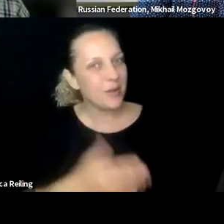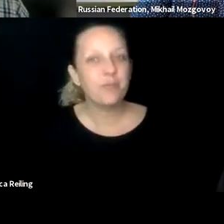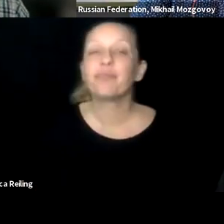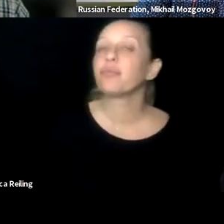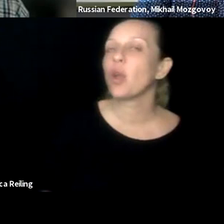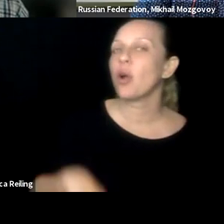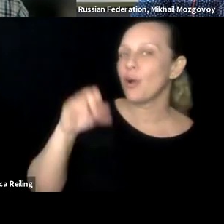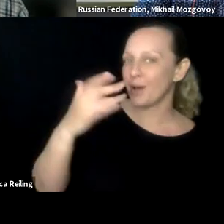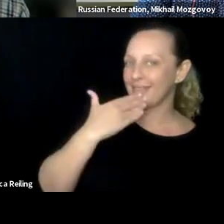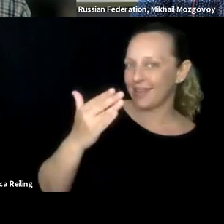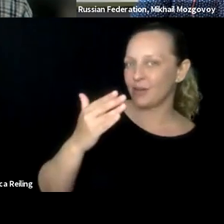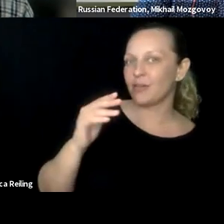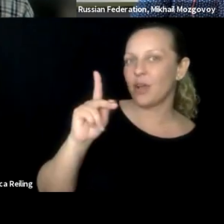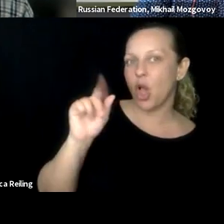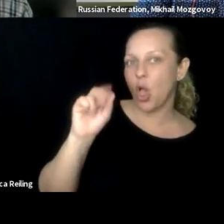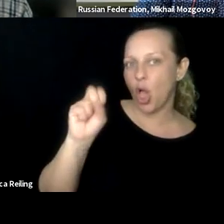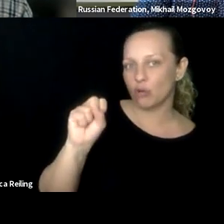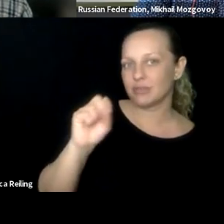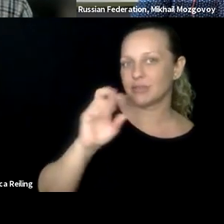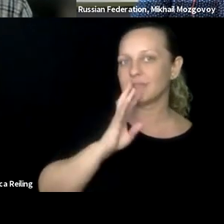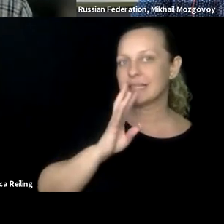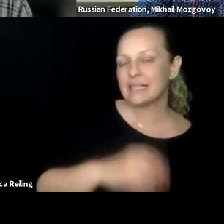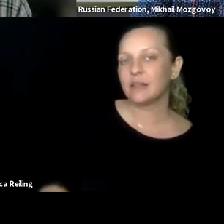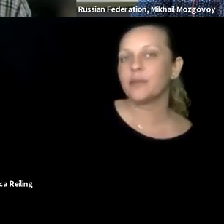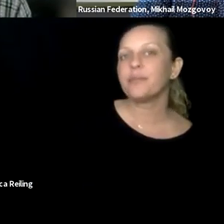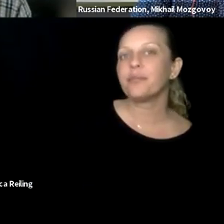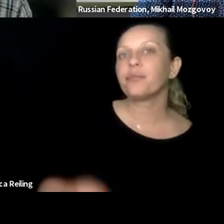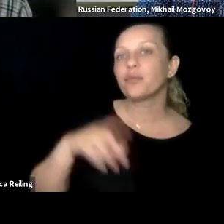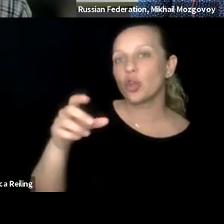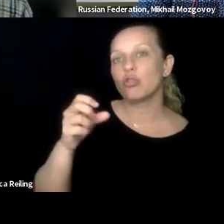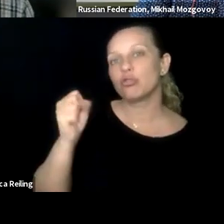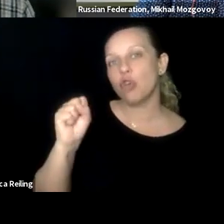about that. >> KLAUS MIESENBERGER:Than k you.